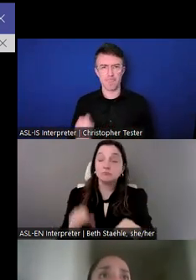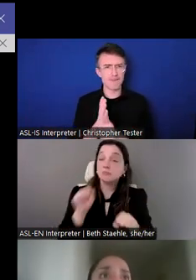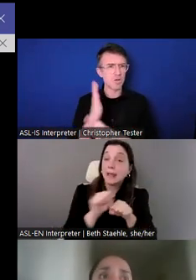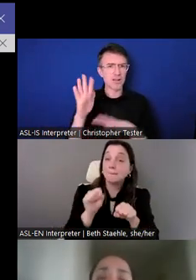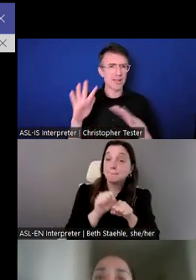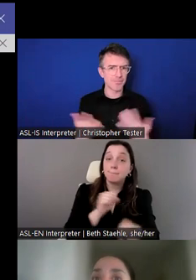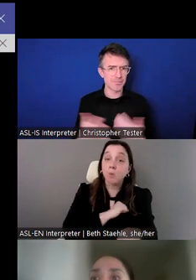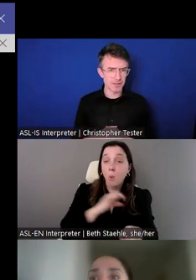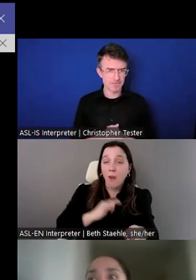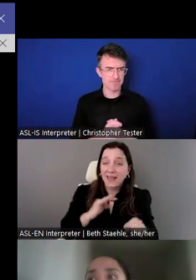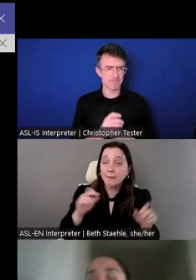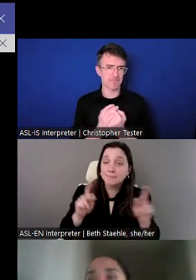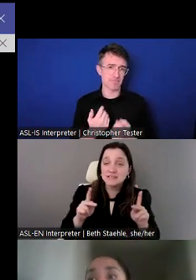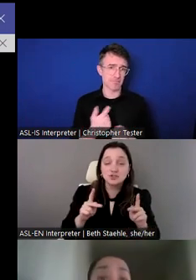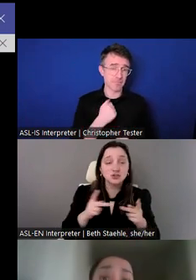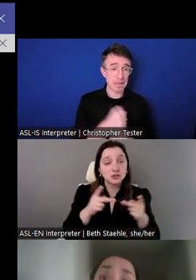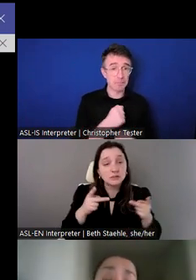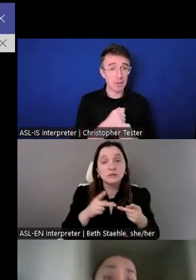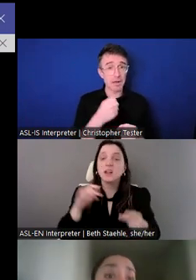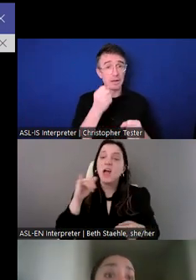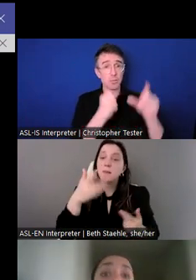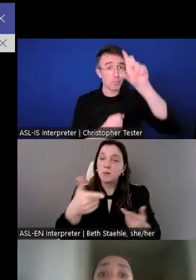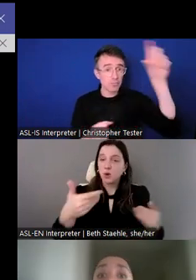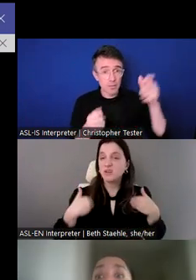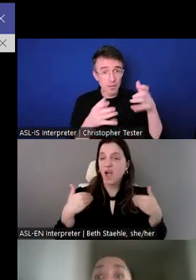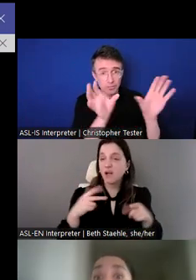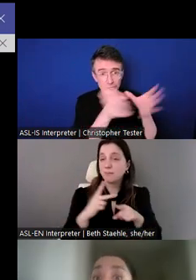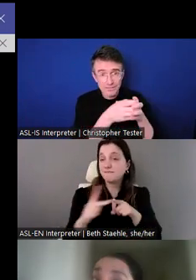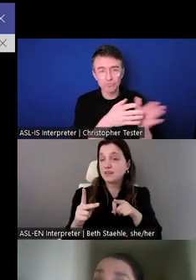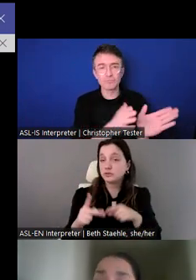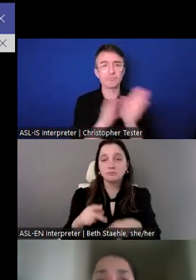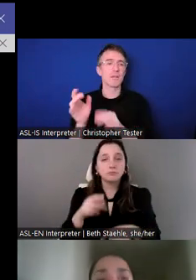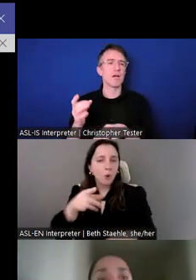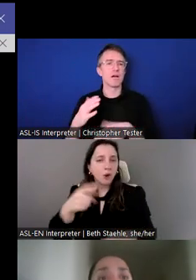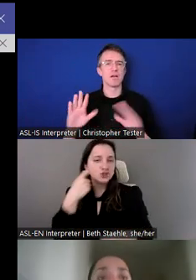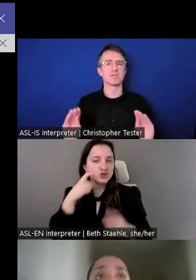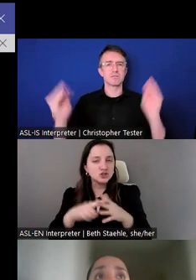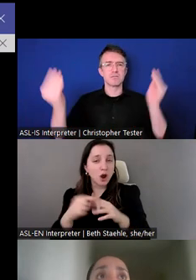anywhere if you are a young professional or early in your career path.